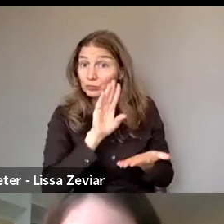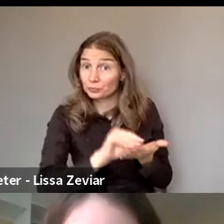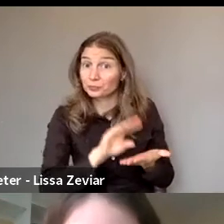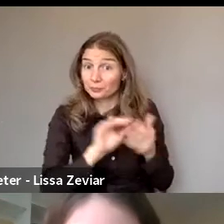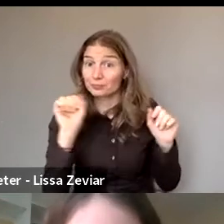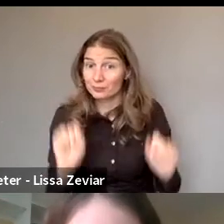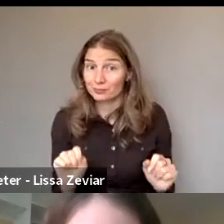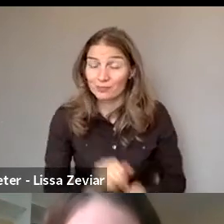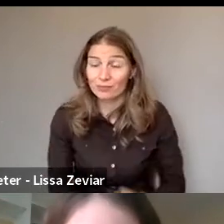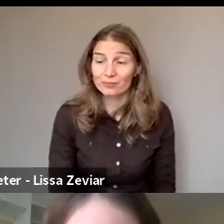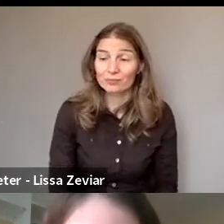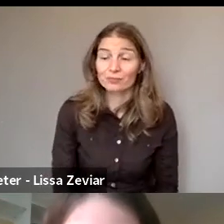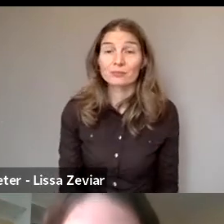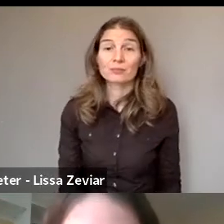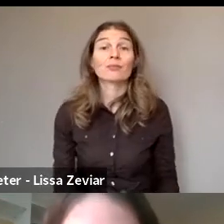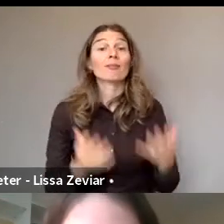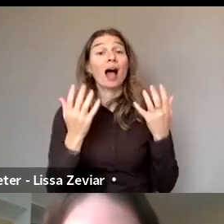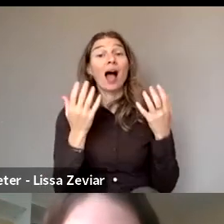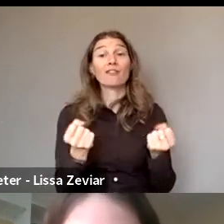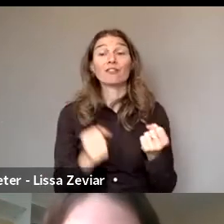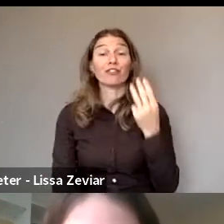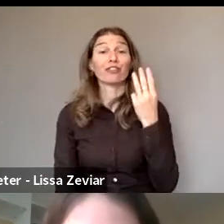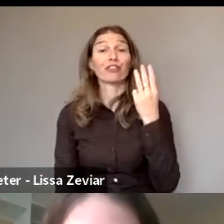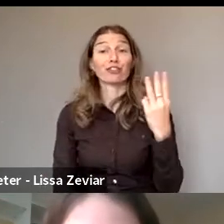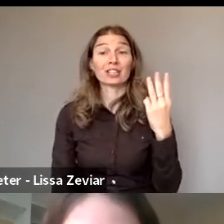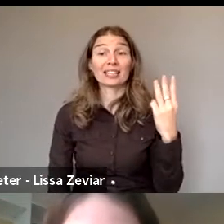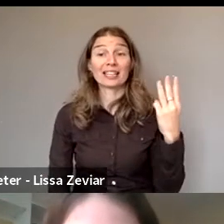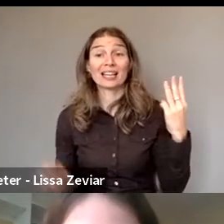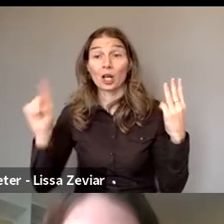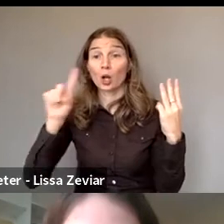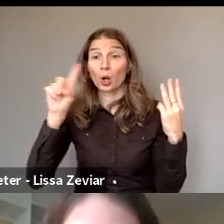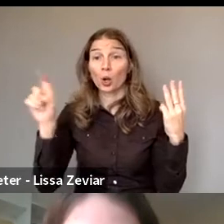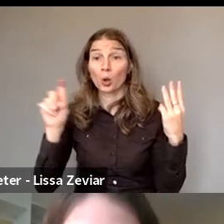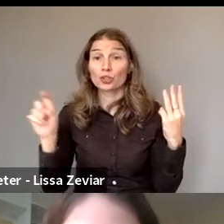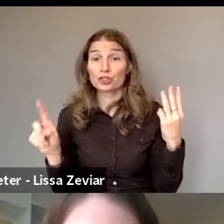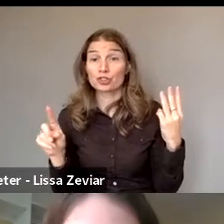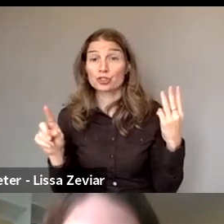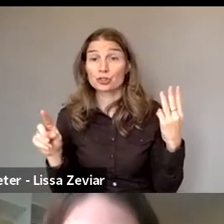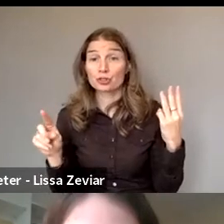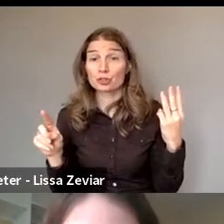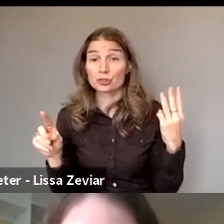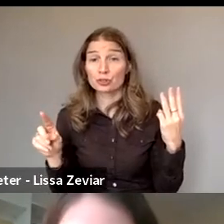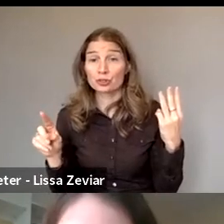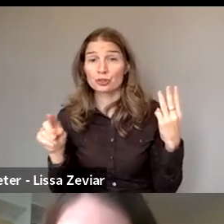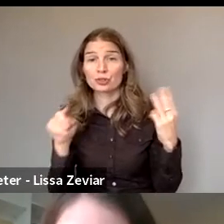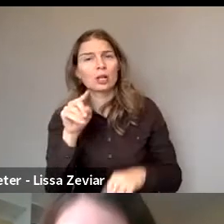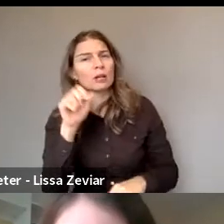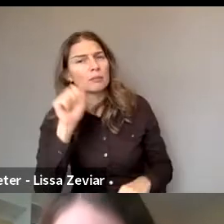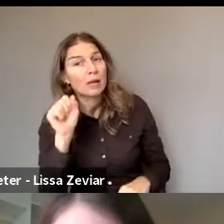and then they can be addressed by speakers... Perhaps, do we have someone asking for the floor directly?